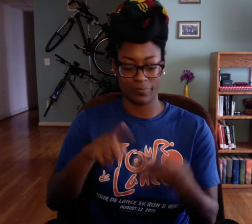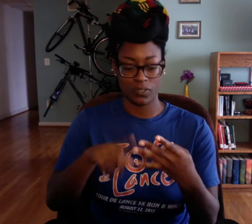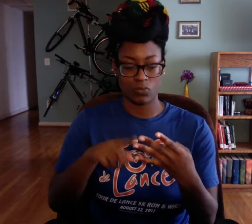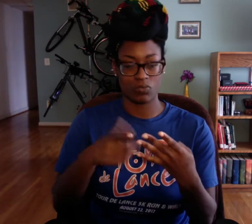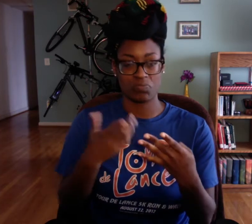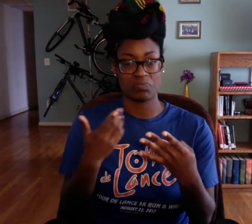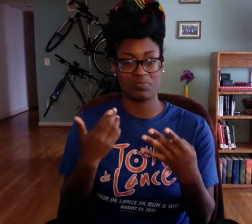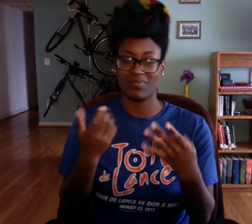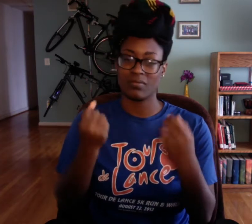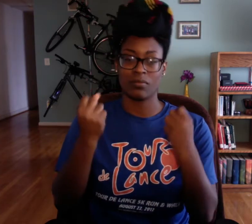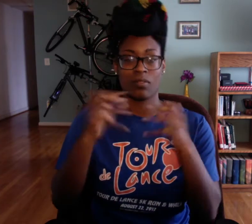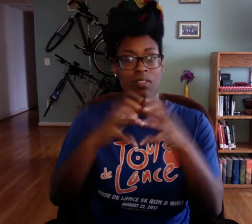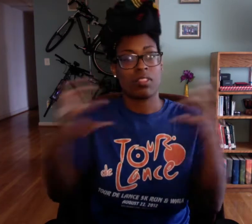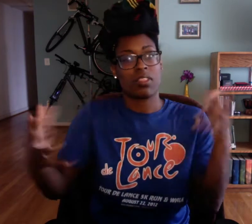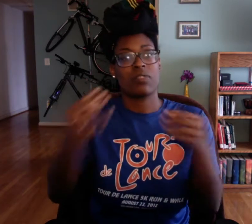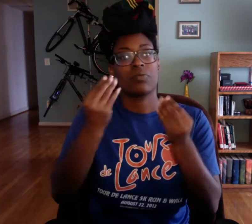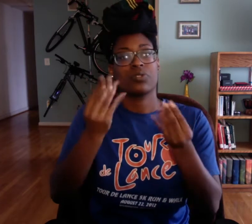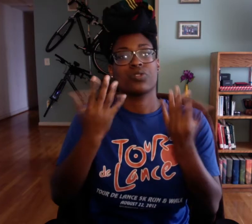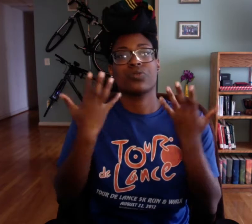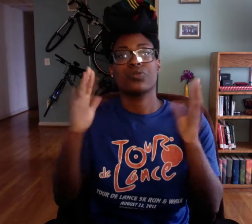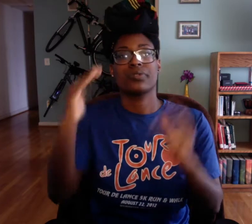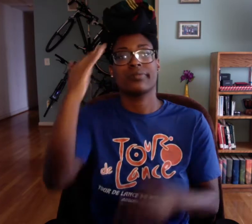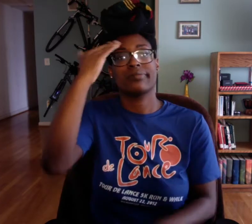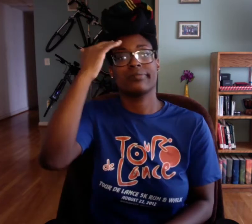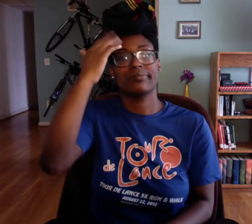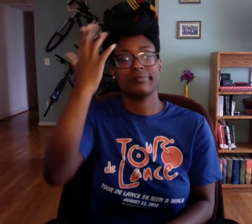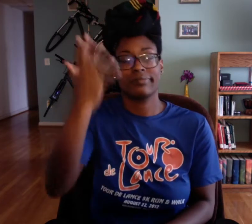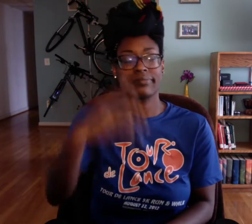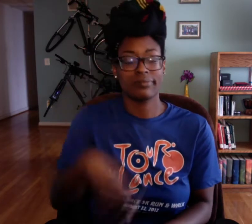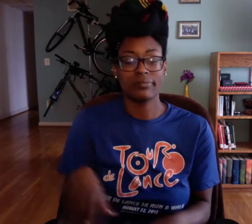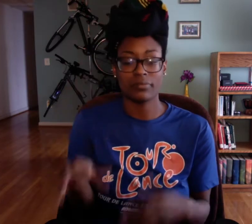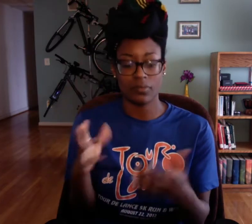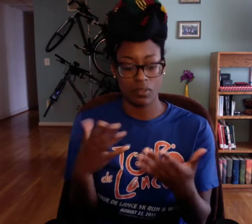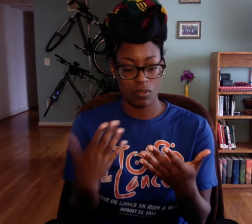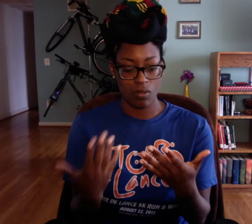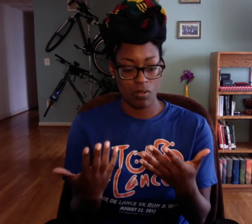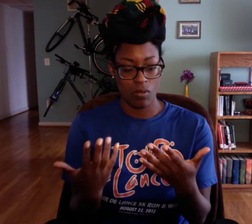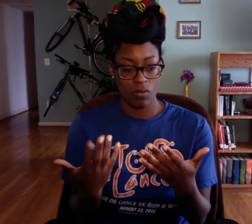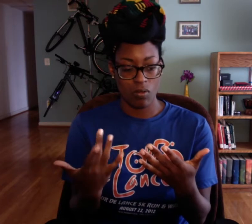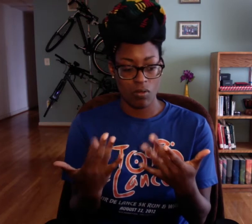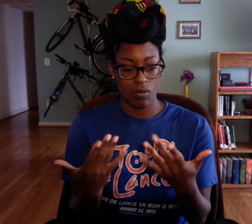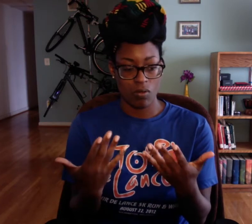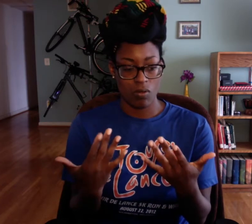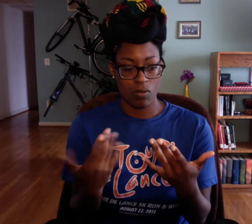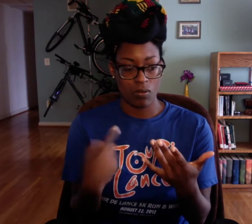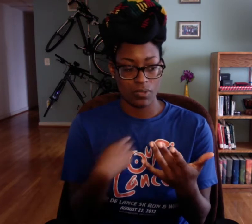One of them I was already familiar with a lot of the information.